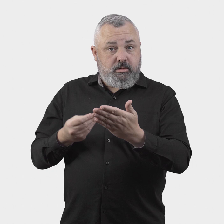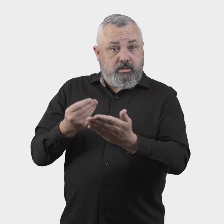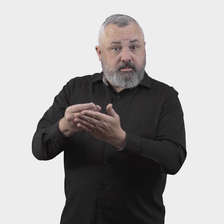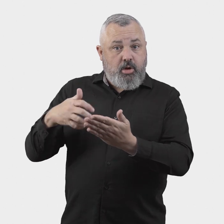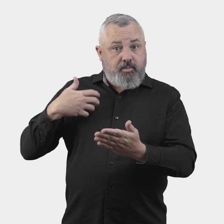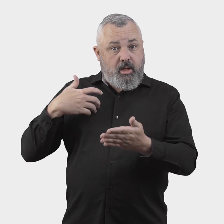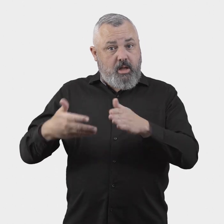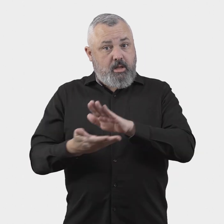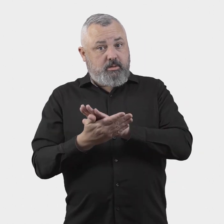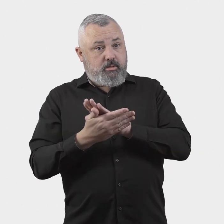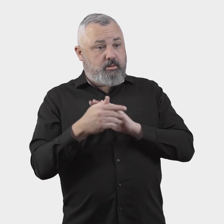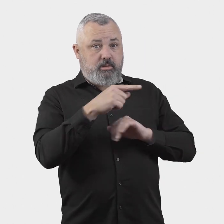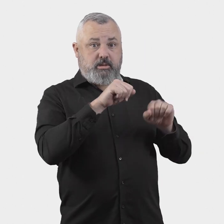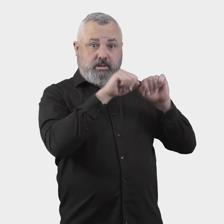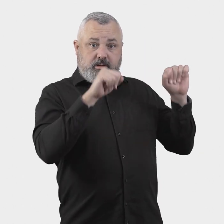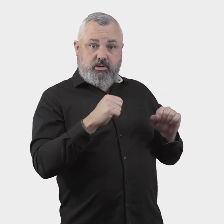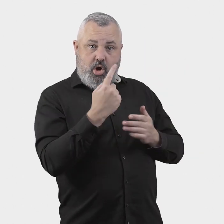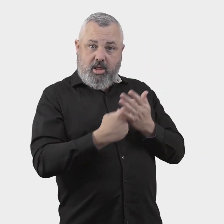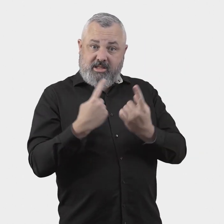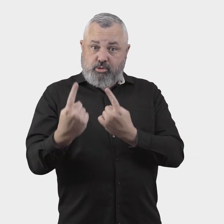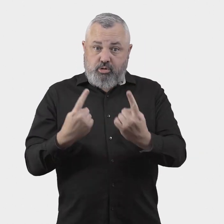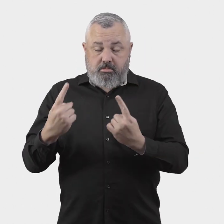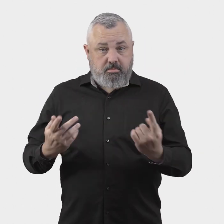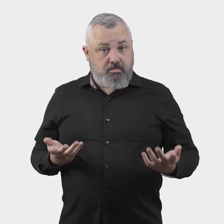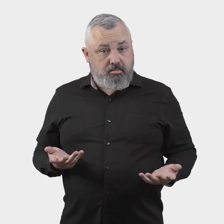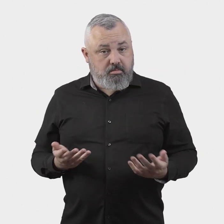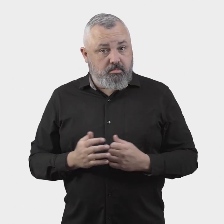make a complaint to the ombuds scheme.